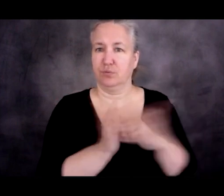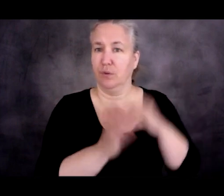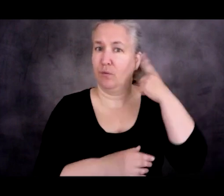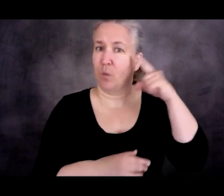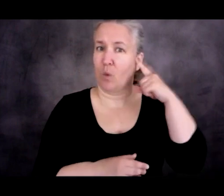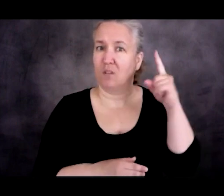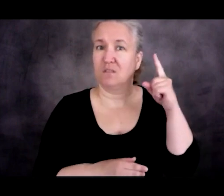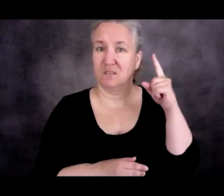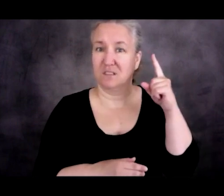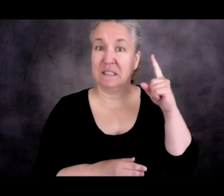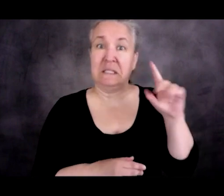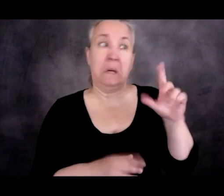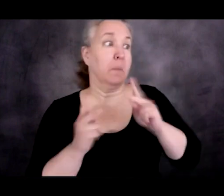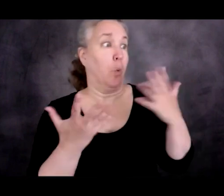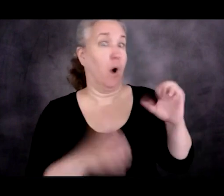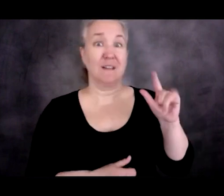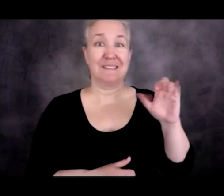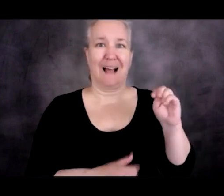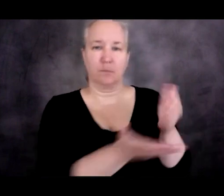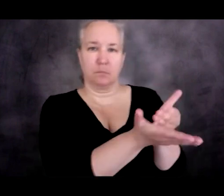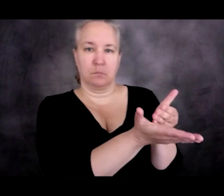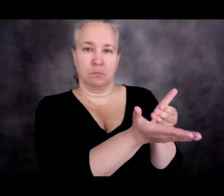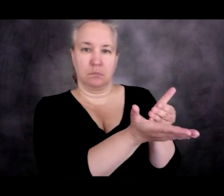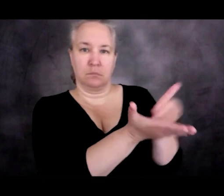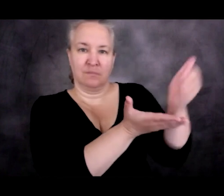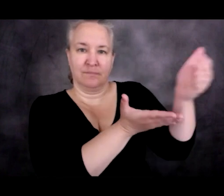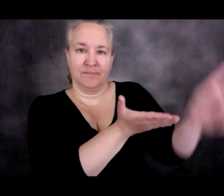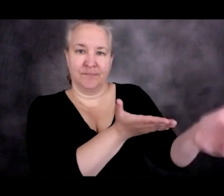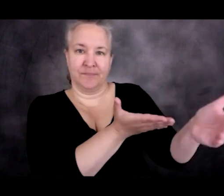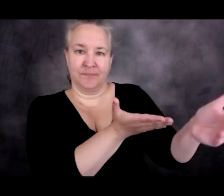asylum seeking. One of these was the "Remain in Mexico"